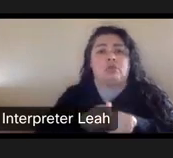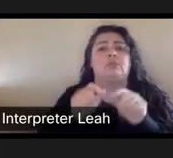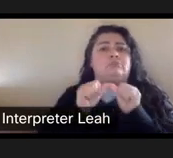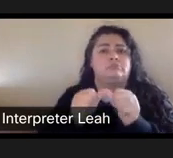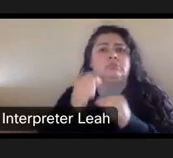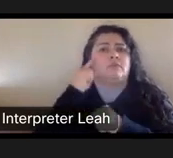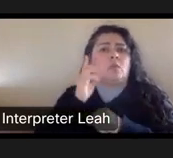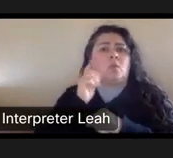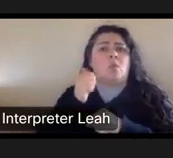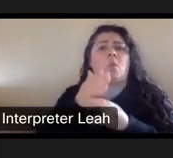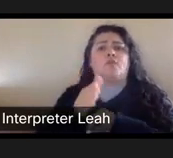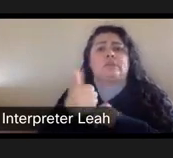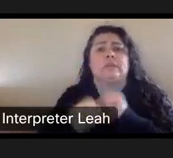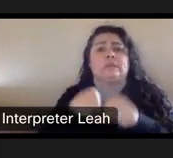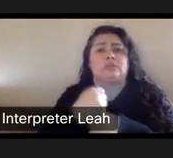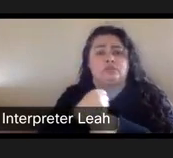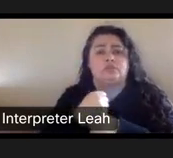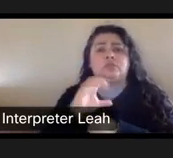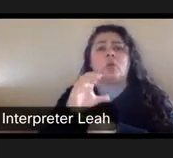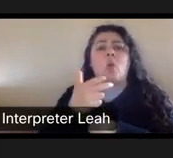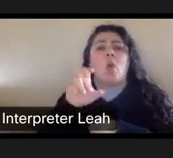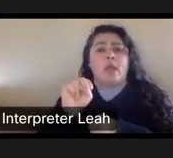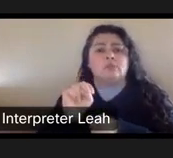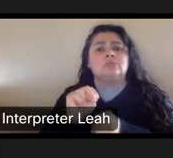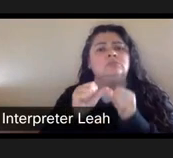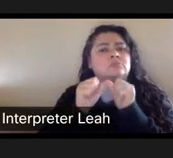Where Cohen continually modify the.